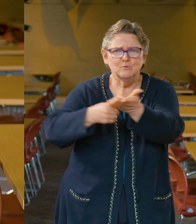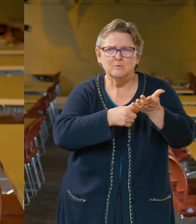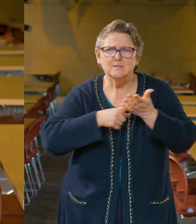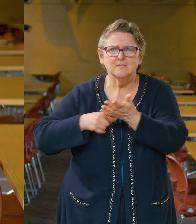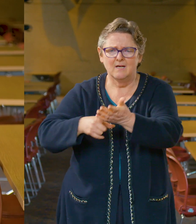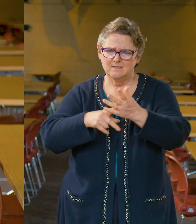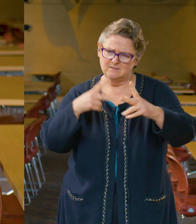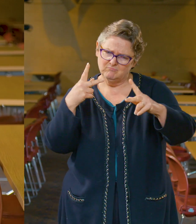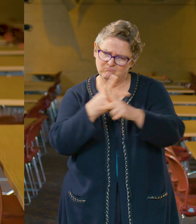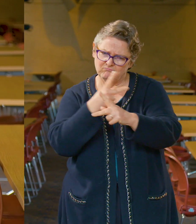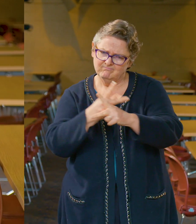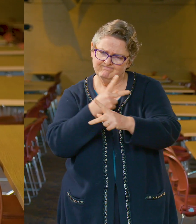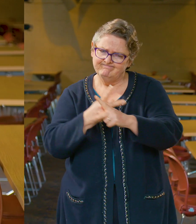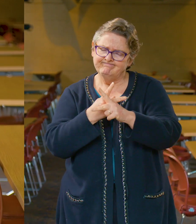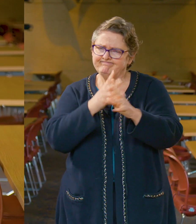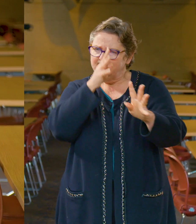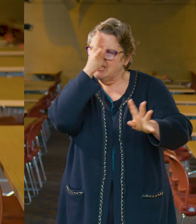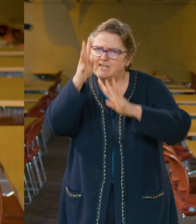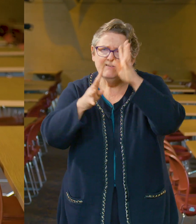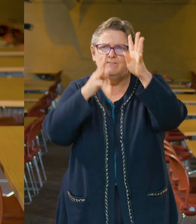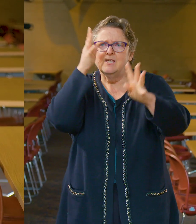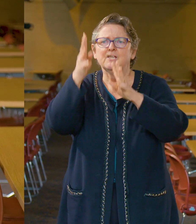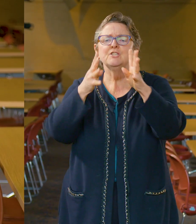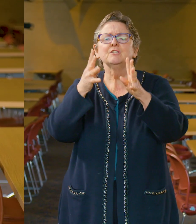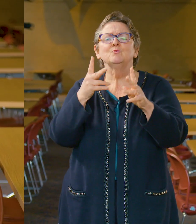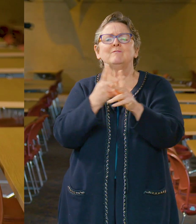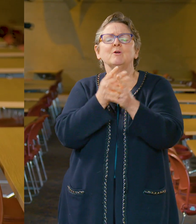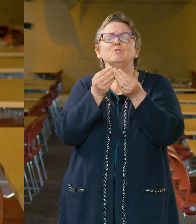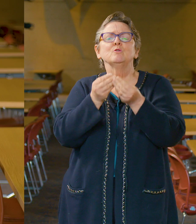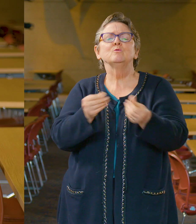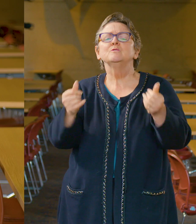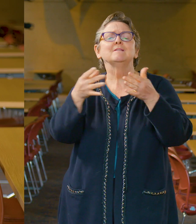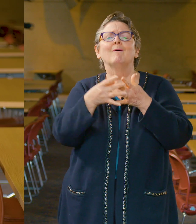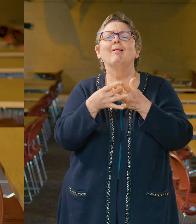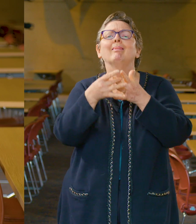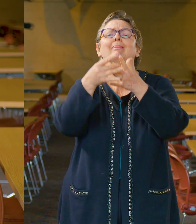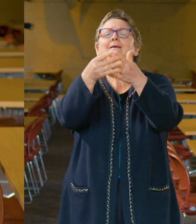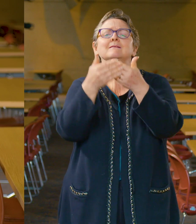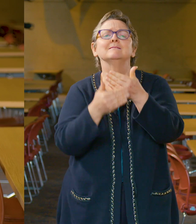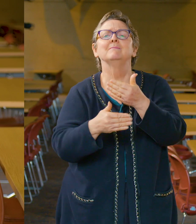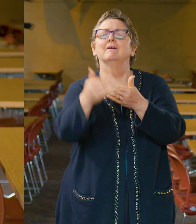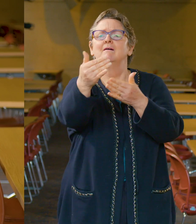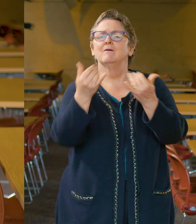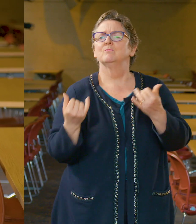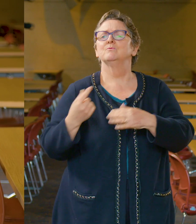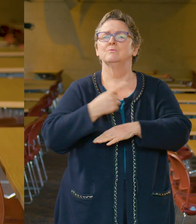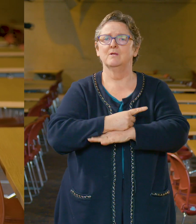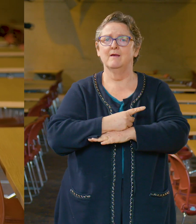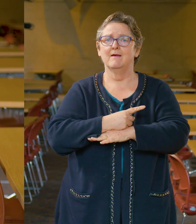and collaborate our way toward the solutions that will lead us beyond all of this. Everything at the heart